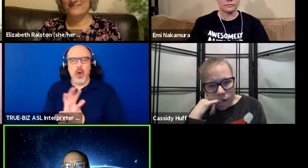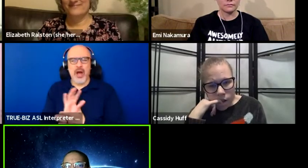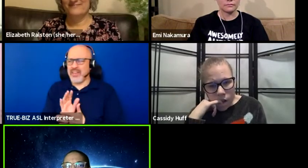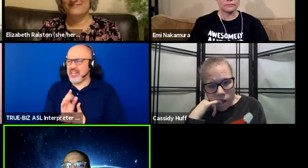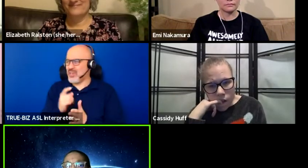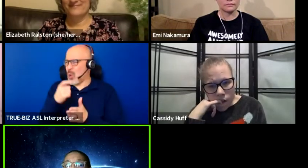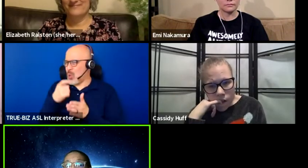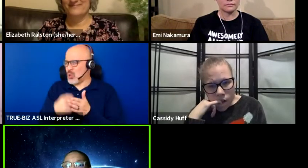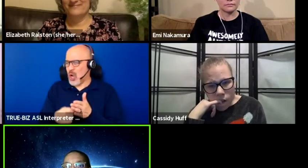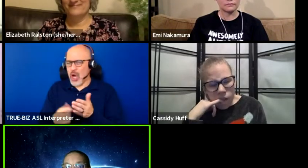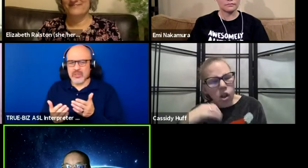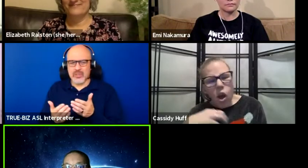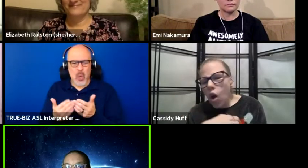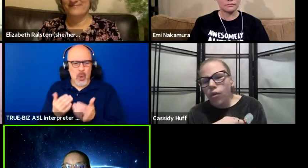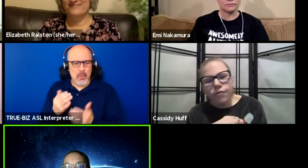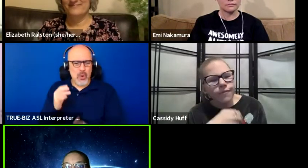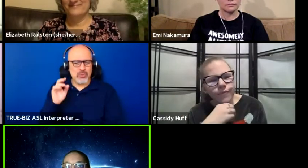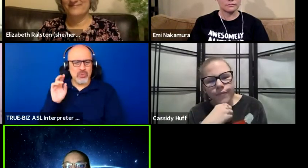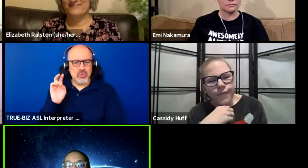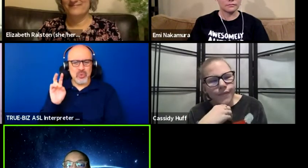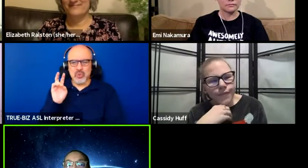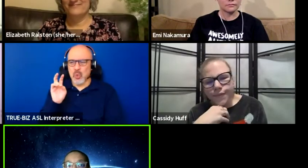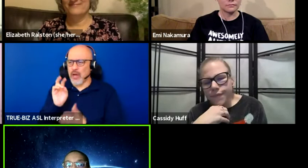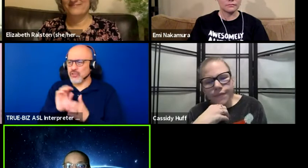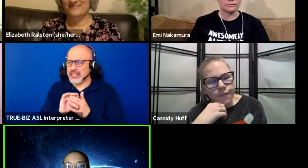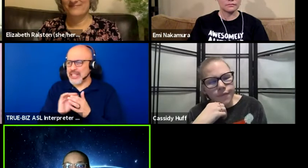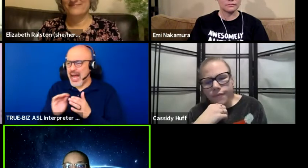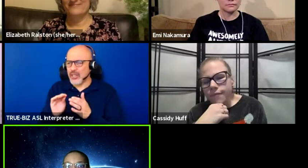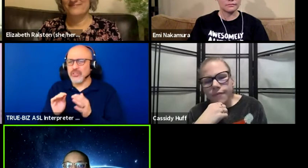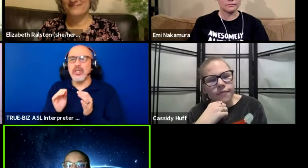about $200 to have captions,